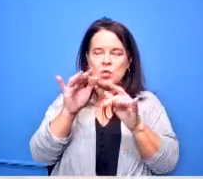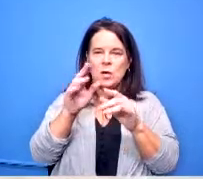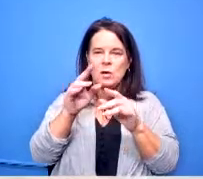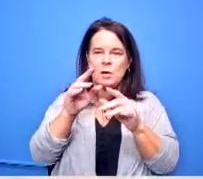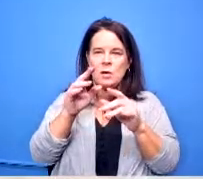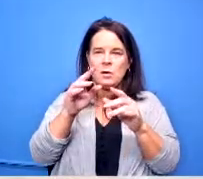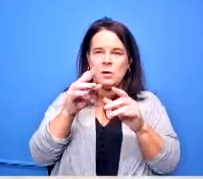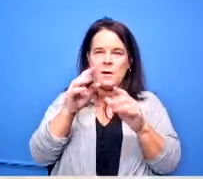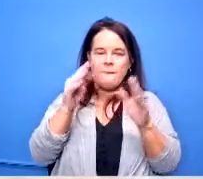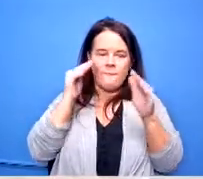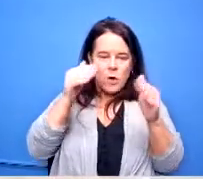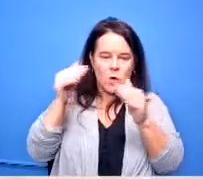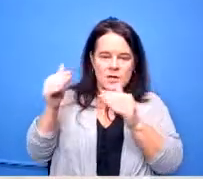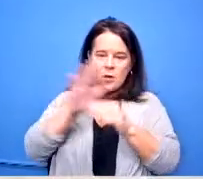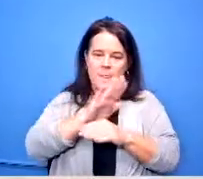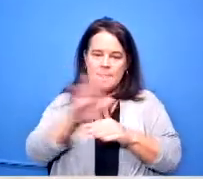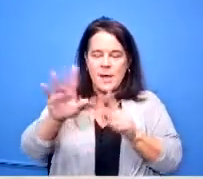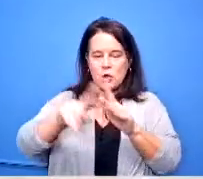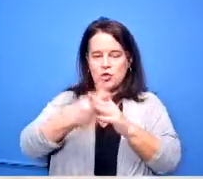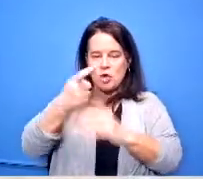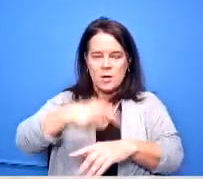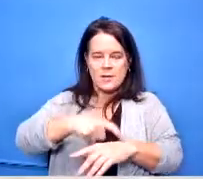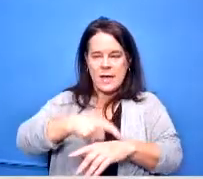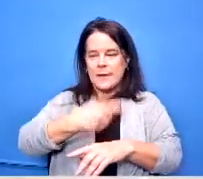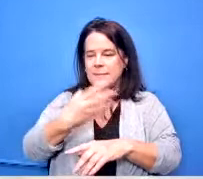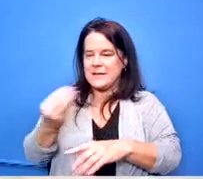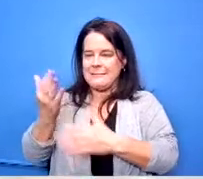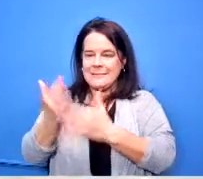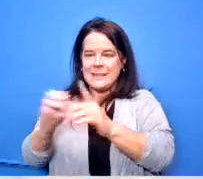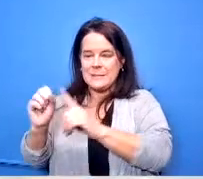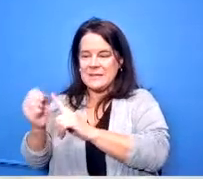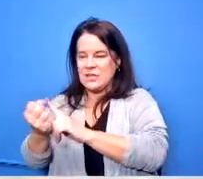it's not possible to do that so we're we're looking at all angles of this to make sure